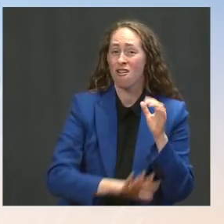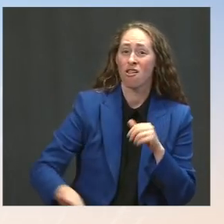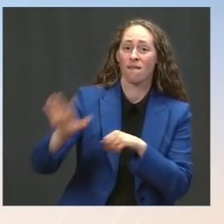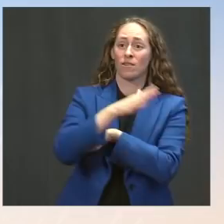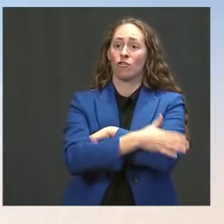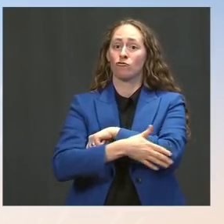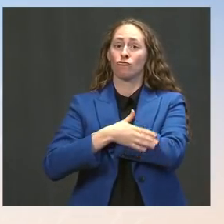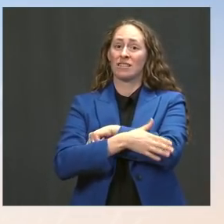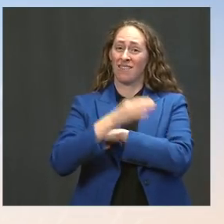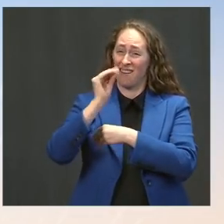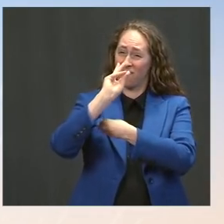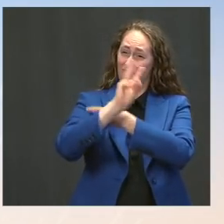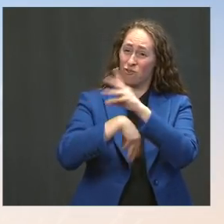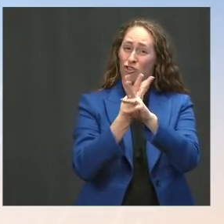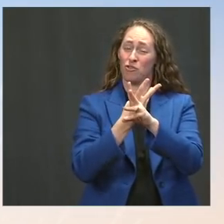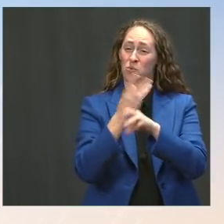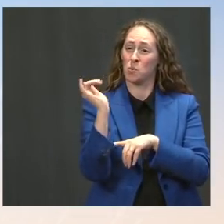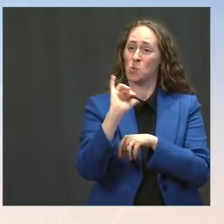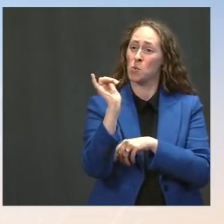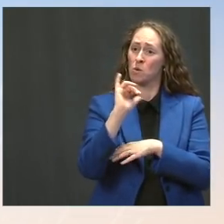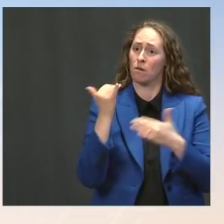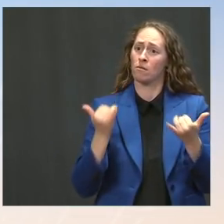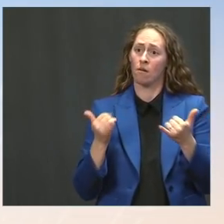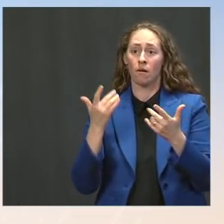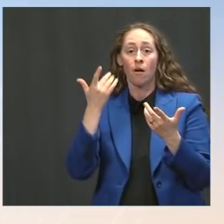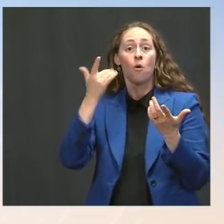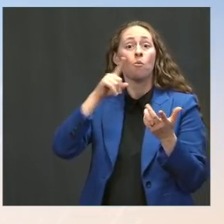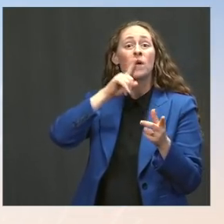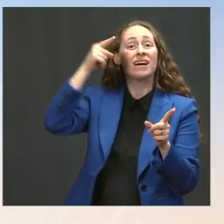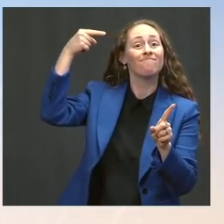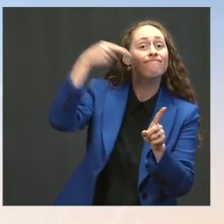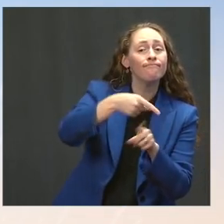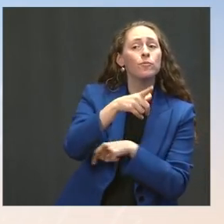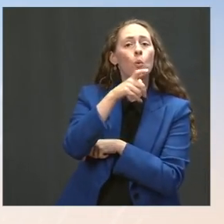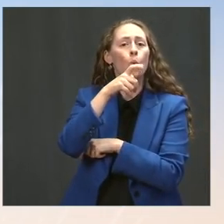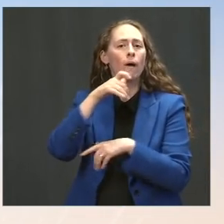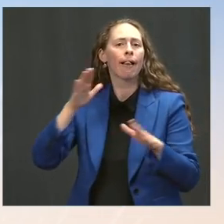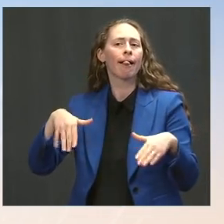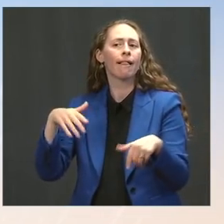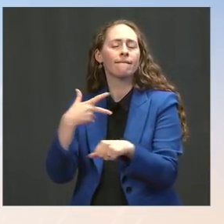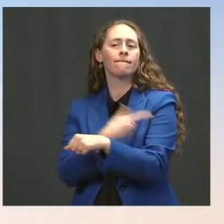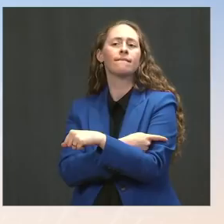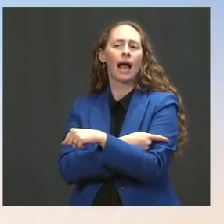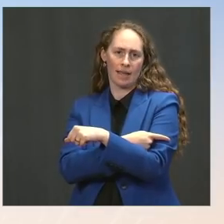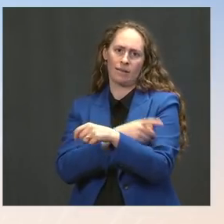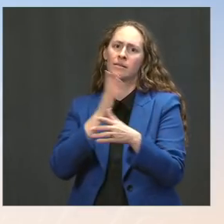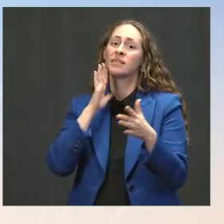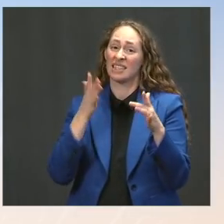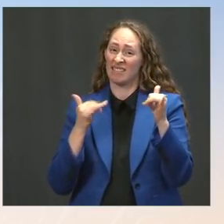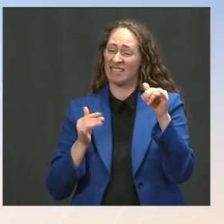particularly among those who are unvaccinated, and appear likely to continue in the weeks ahead. And to get to the other part of your question,